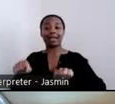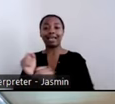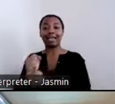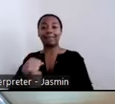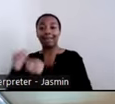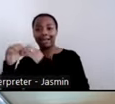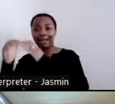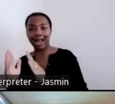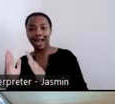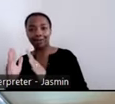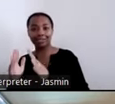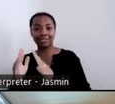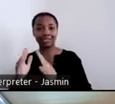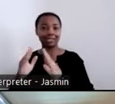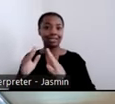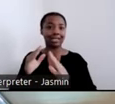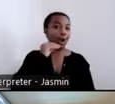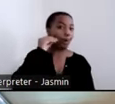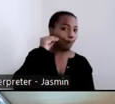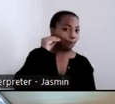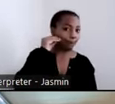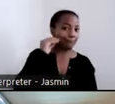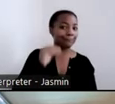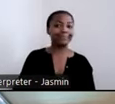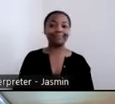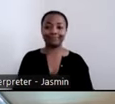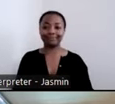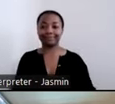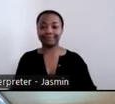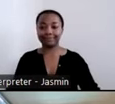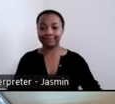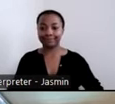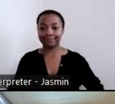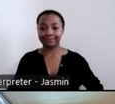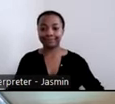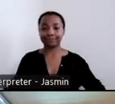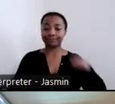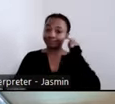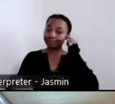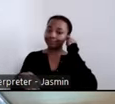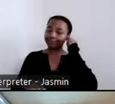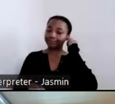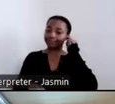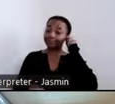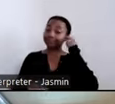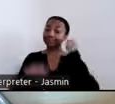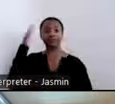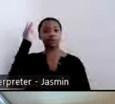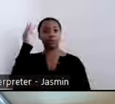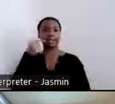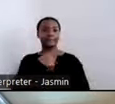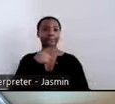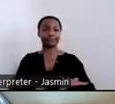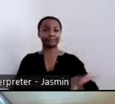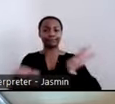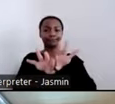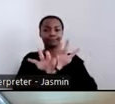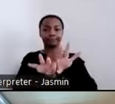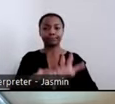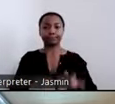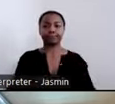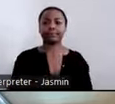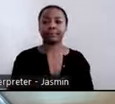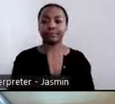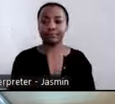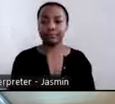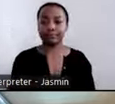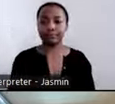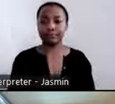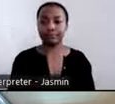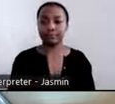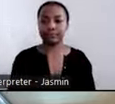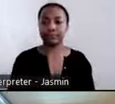So why does this matter? As Justice Ginsburg wrote in the Olmstead decision,